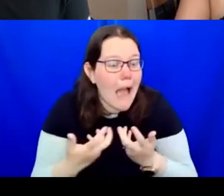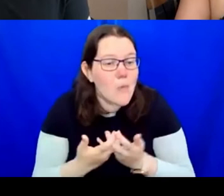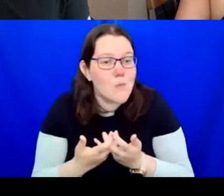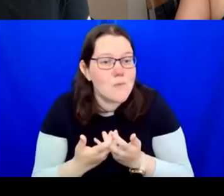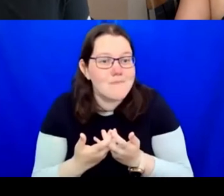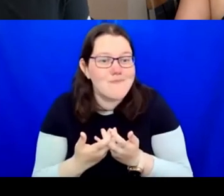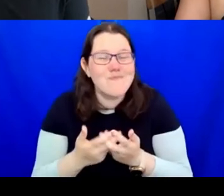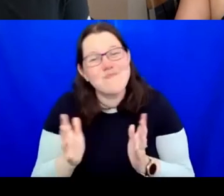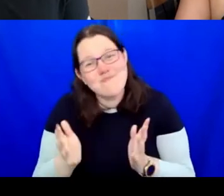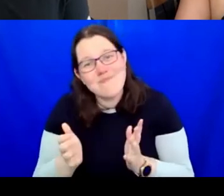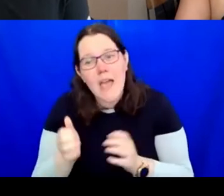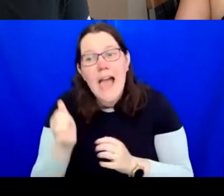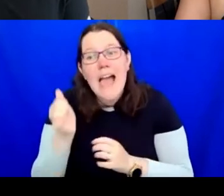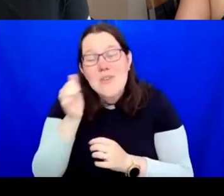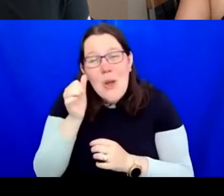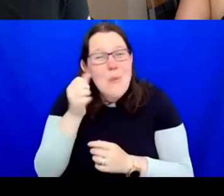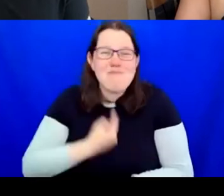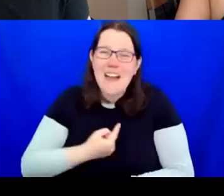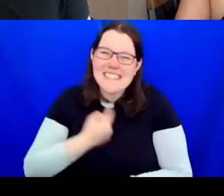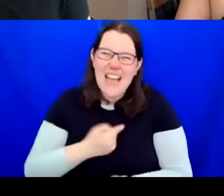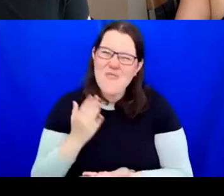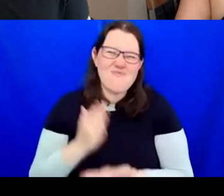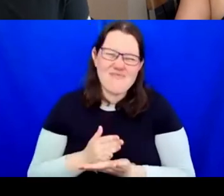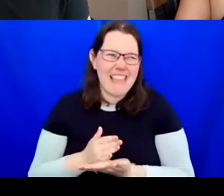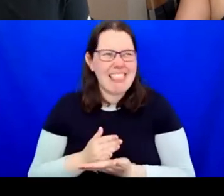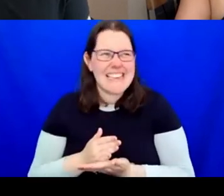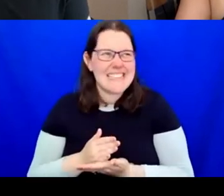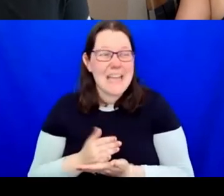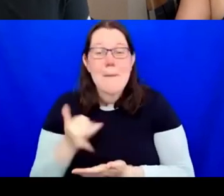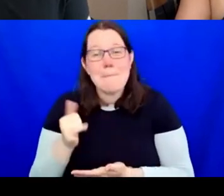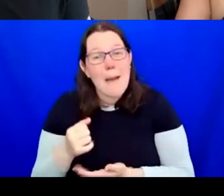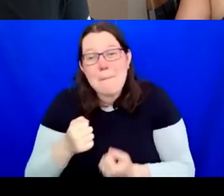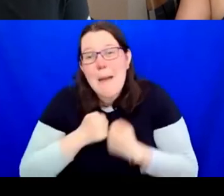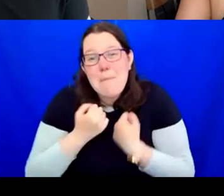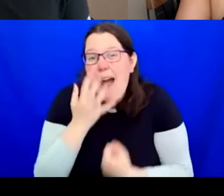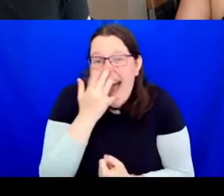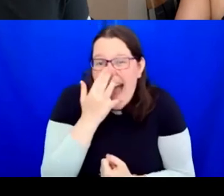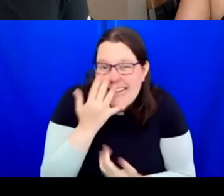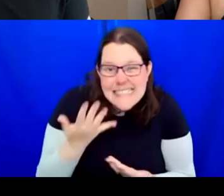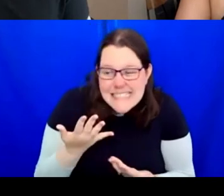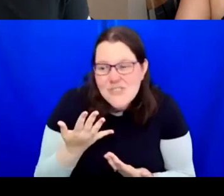maybe it's my age or my class, but I'm not very good at calling people out publicly. It's not